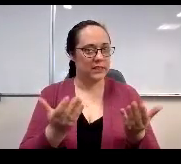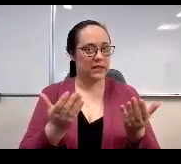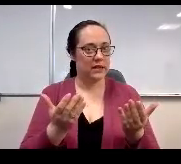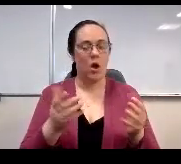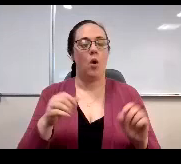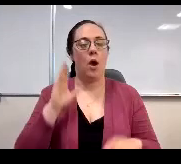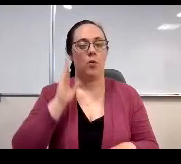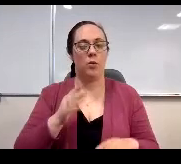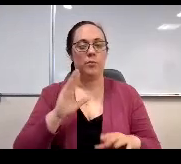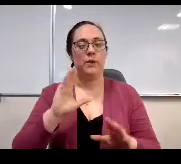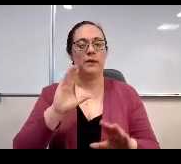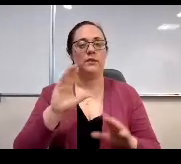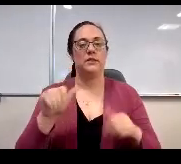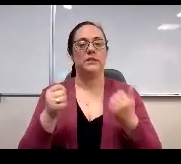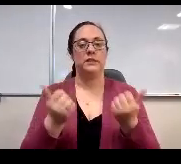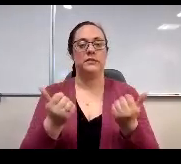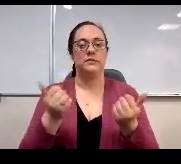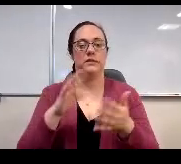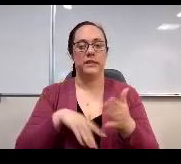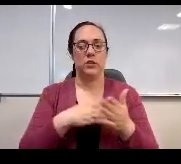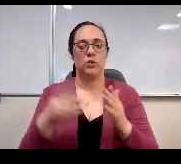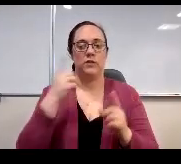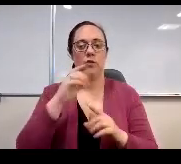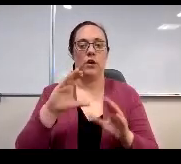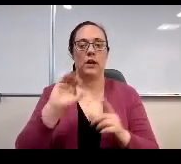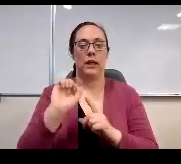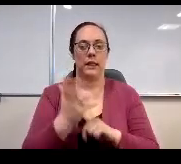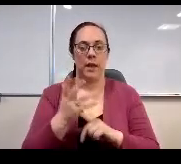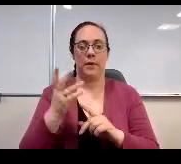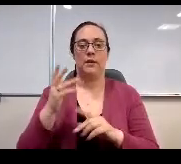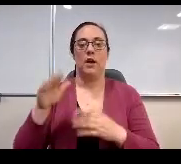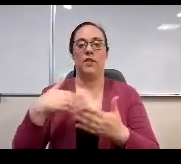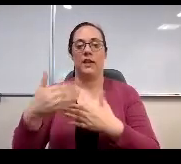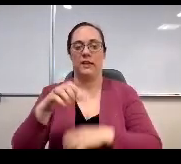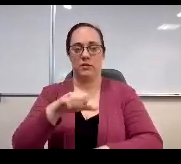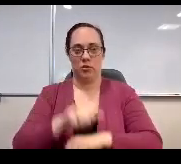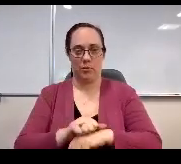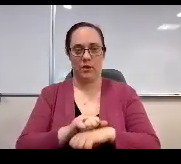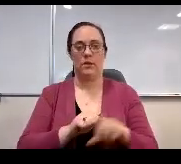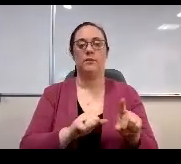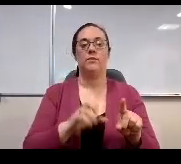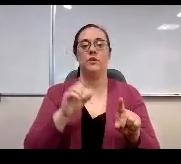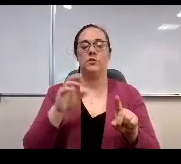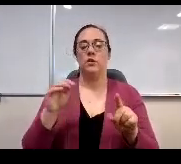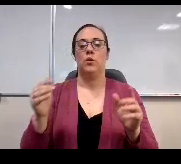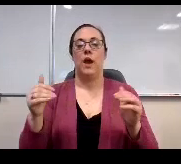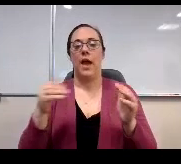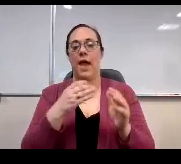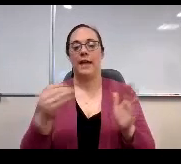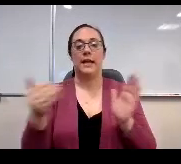The data that we will review this evening was compiled and analyzed in partnership once again with Hanover Research.